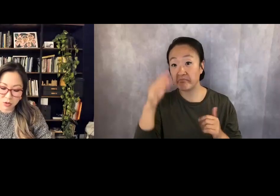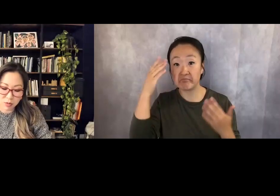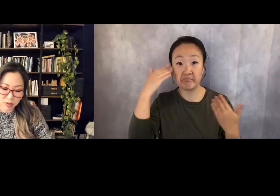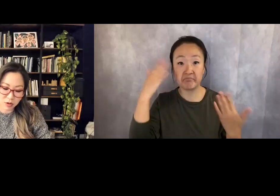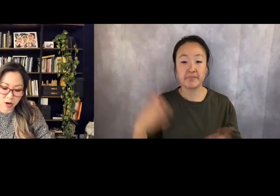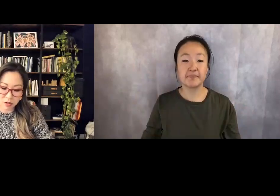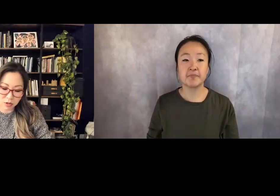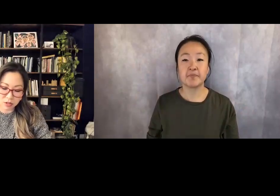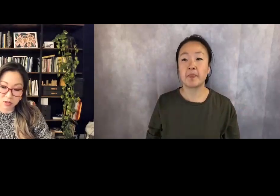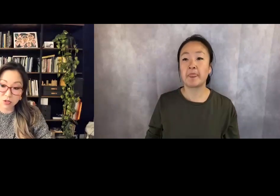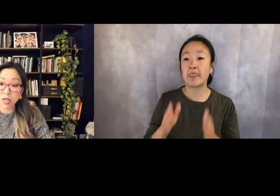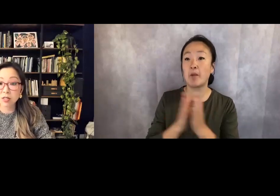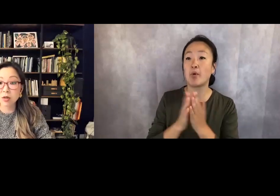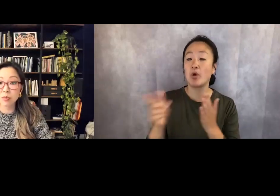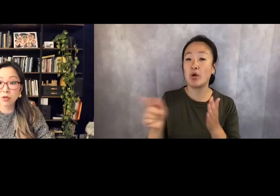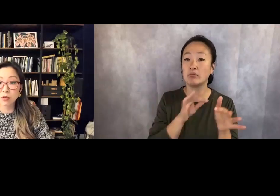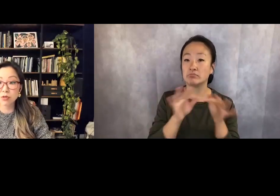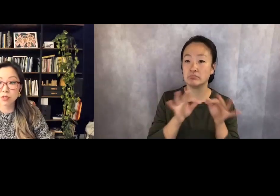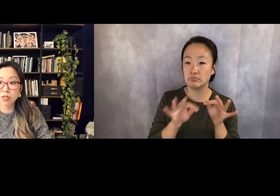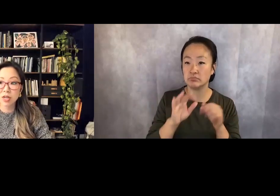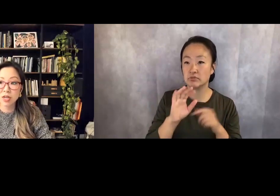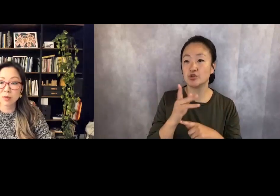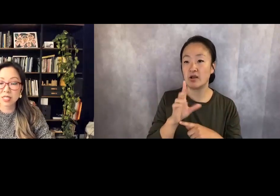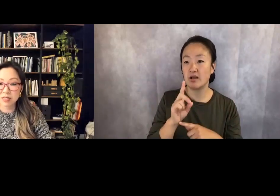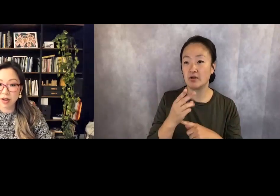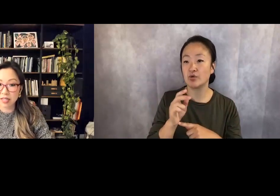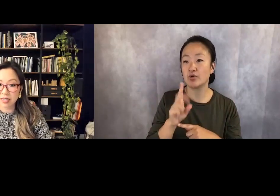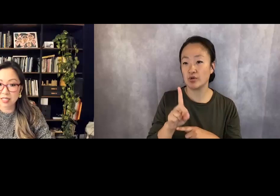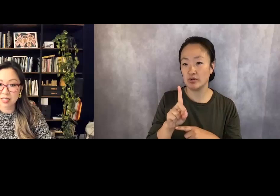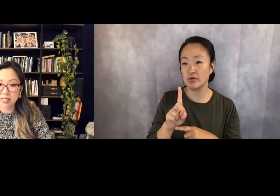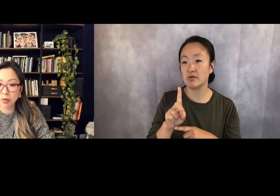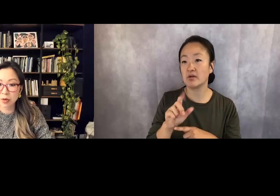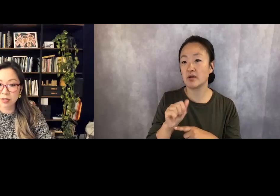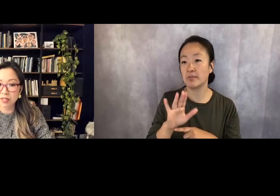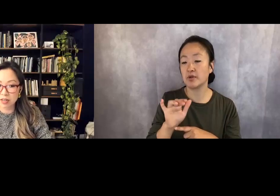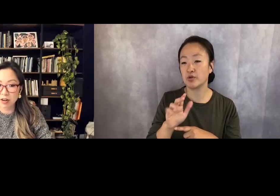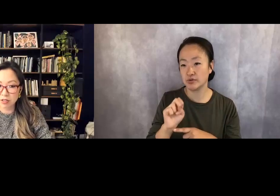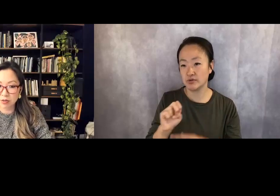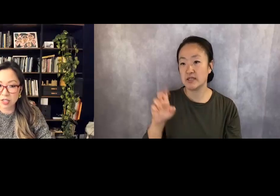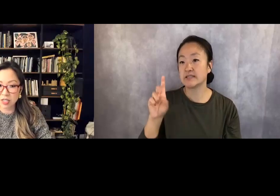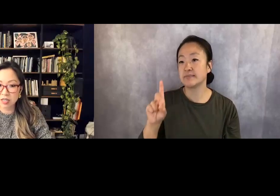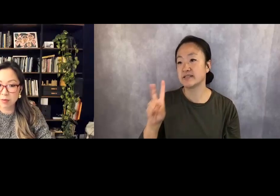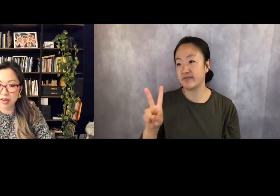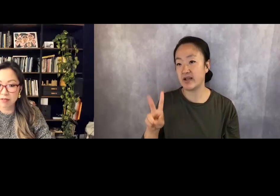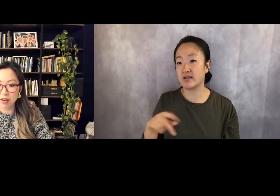So the book chronicles childhood, abuse, domestic violence, parental incarceration—my father